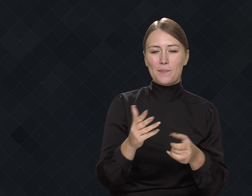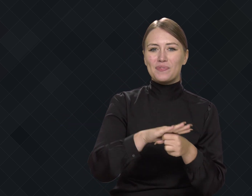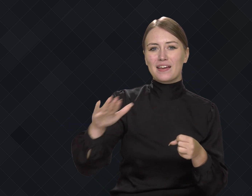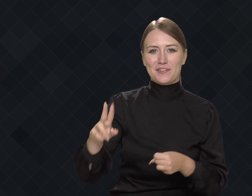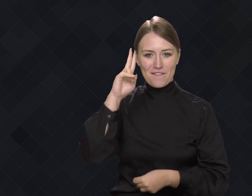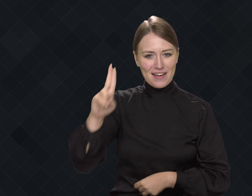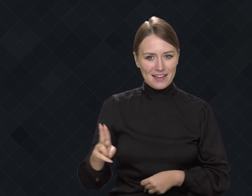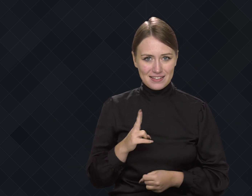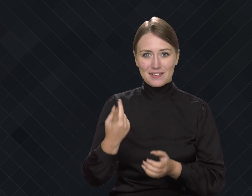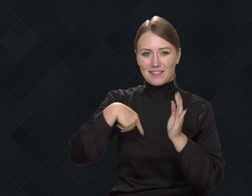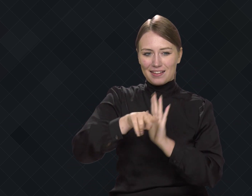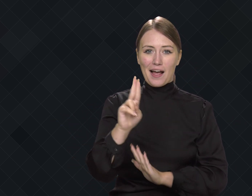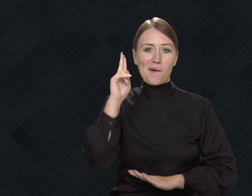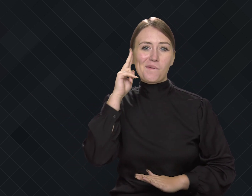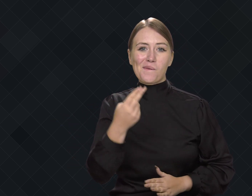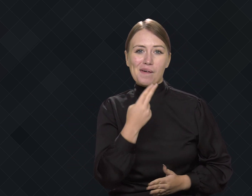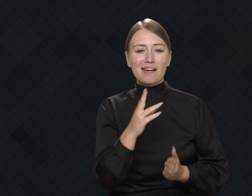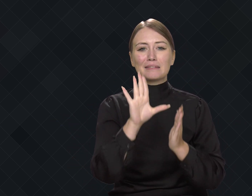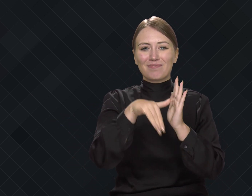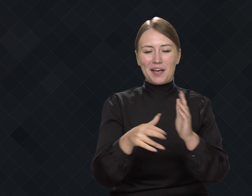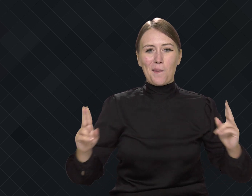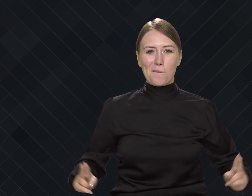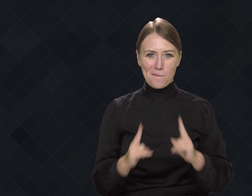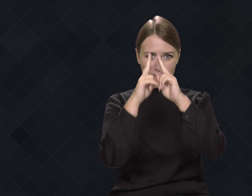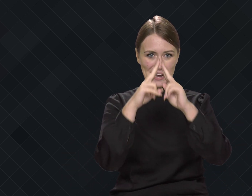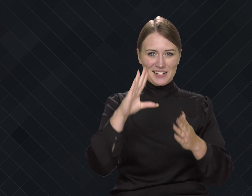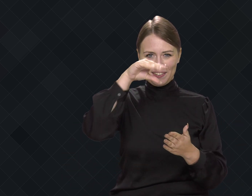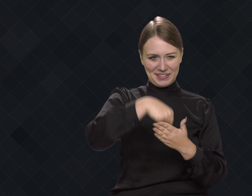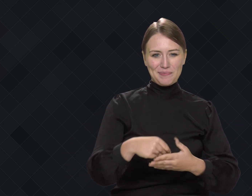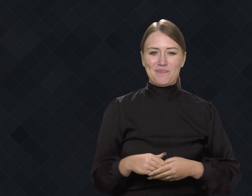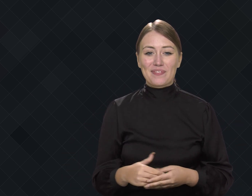at the National Institute for the Deaf in Paris.